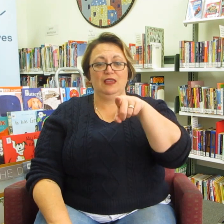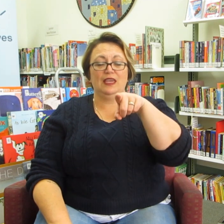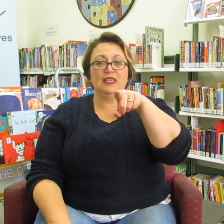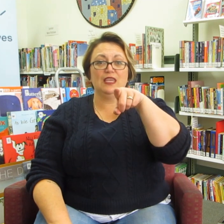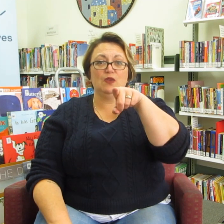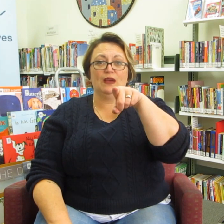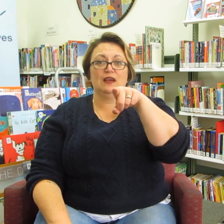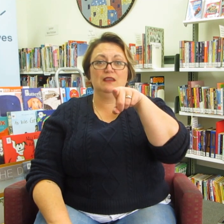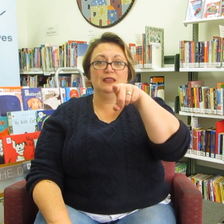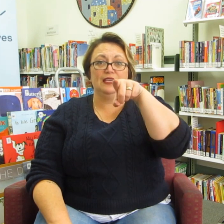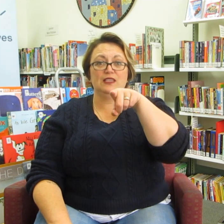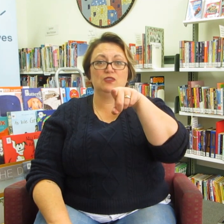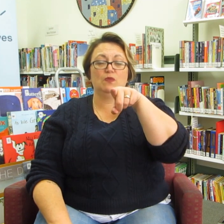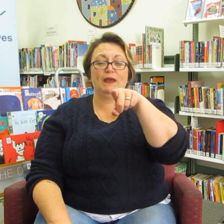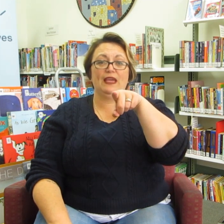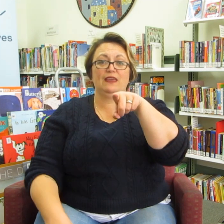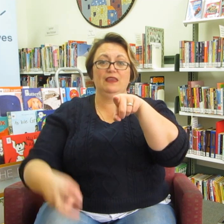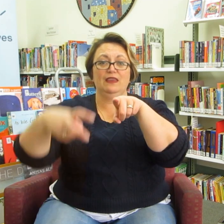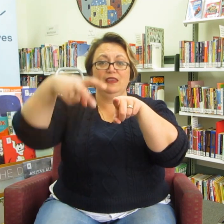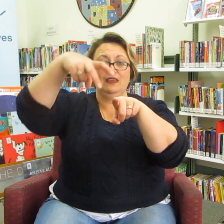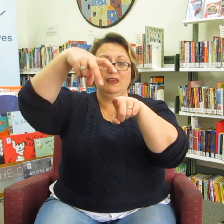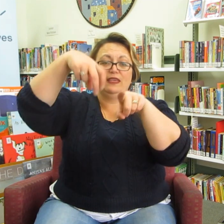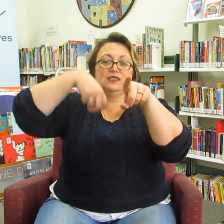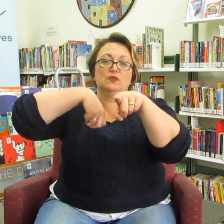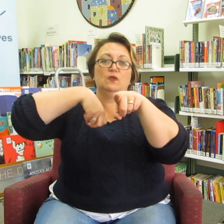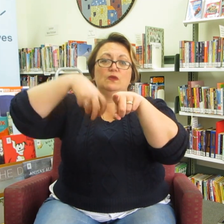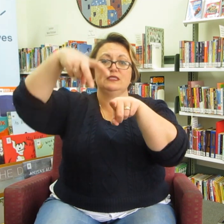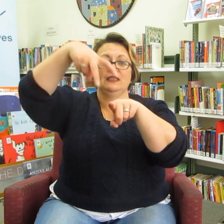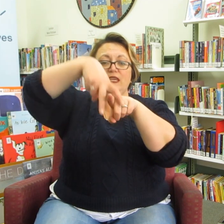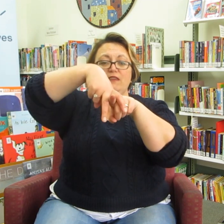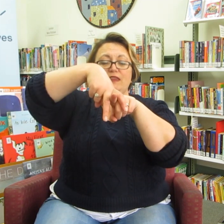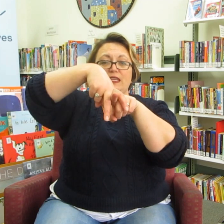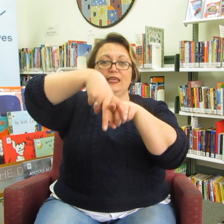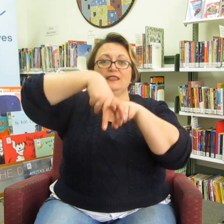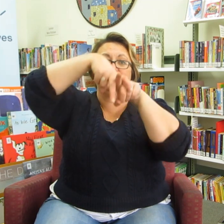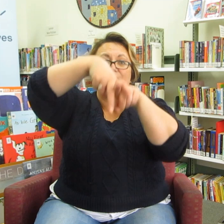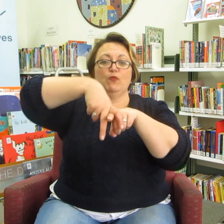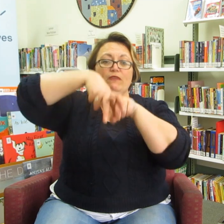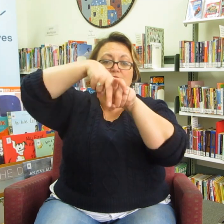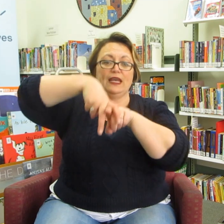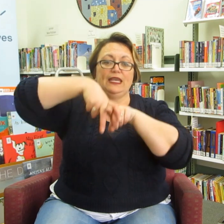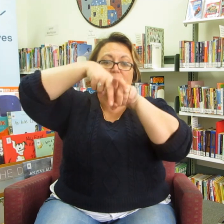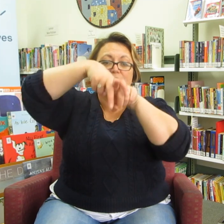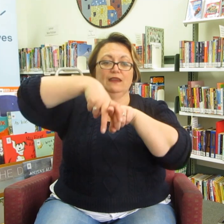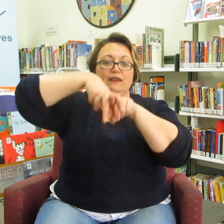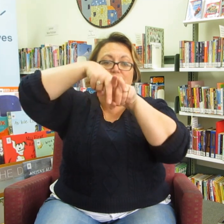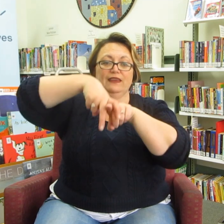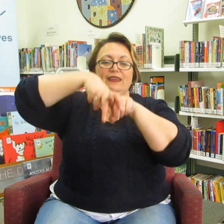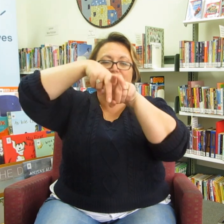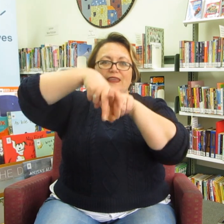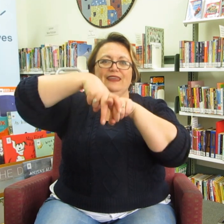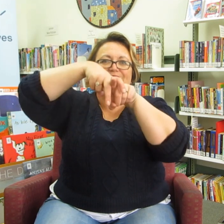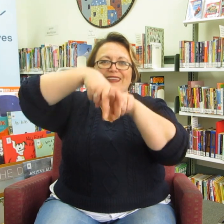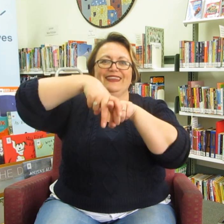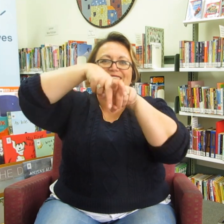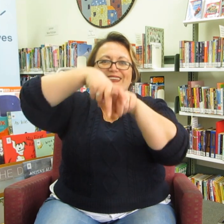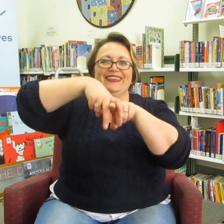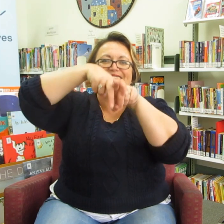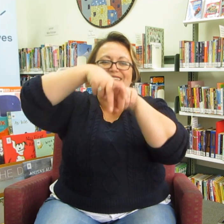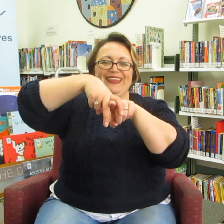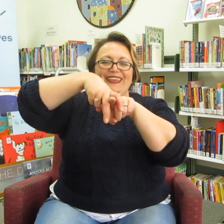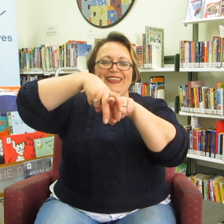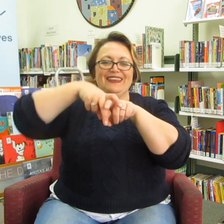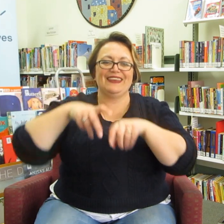and here you are, here's your horse, here are you legs and we're riding.